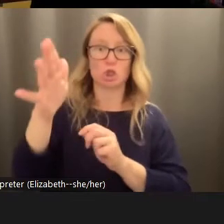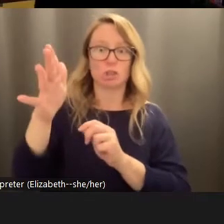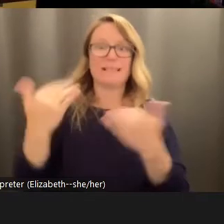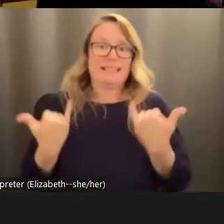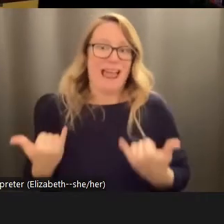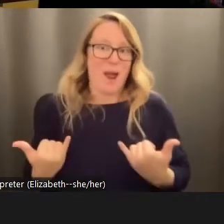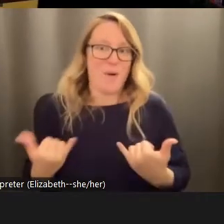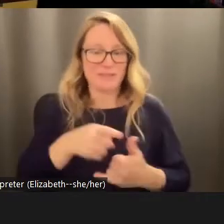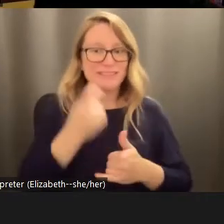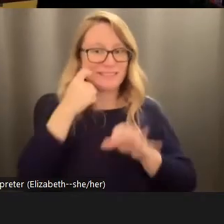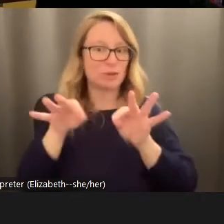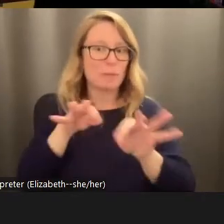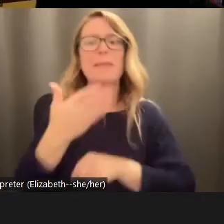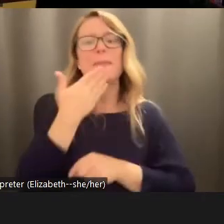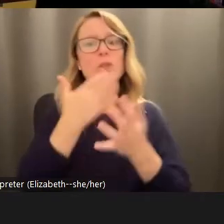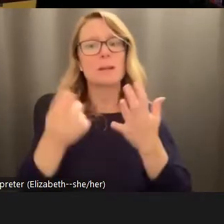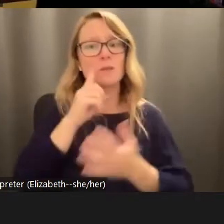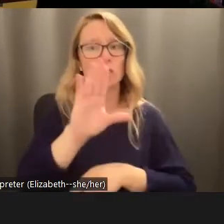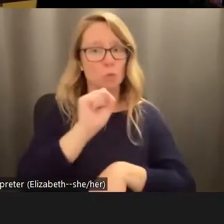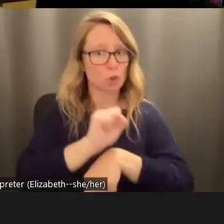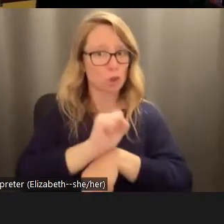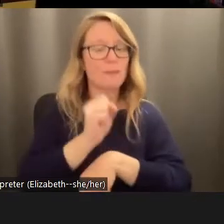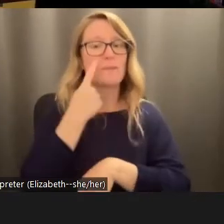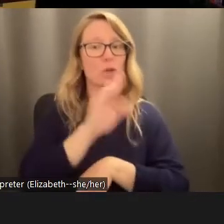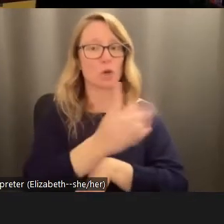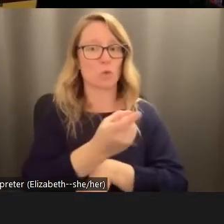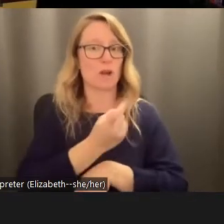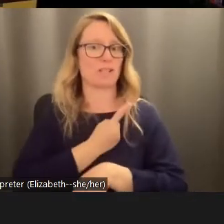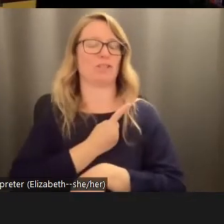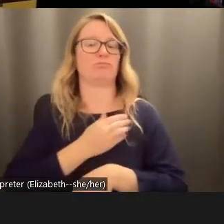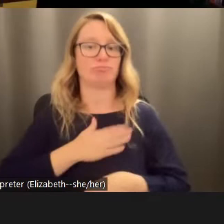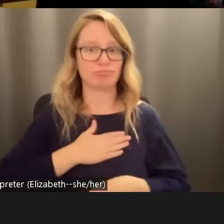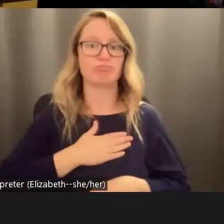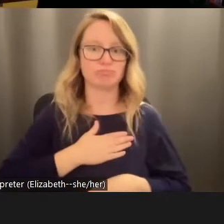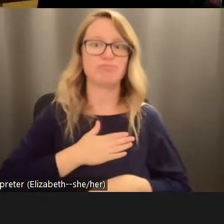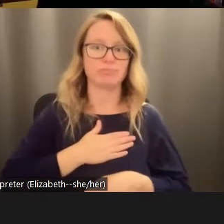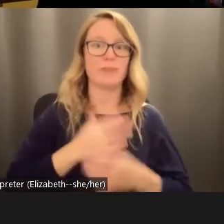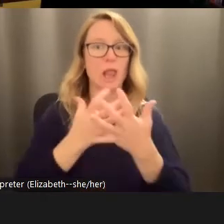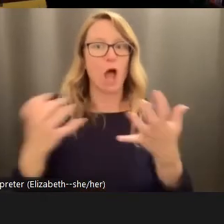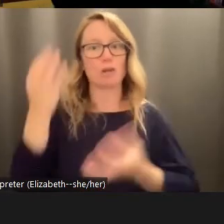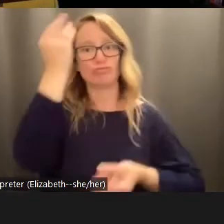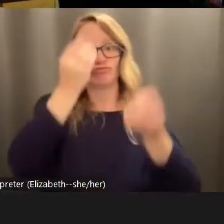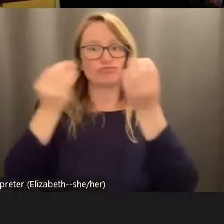describing, so thank you so much for your work. And for that question. That's just really a lot to think about. And yeah.